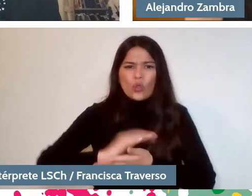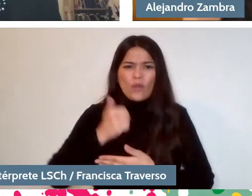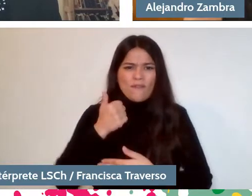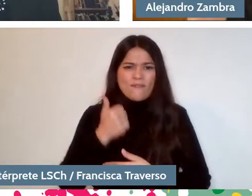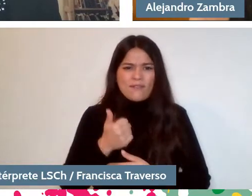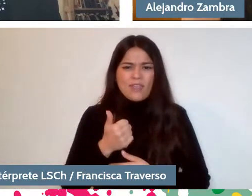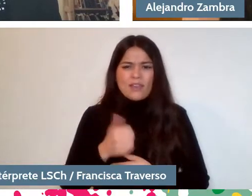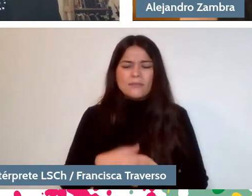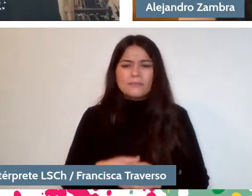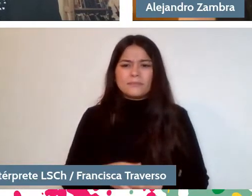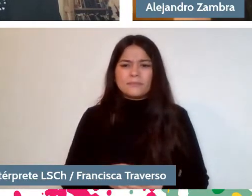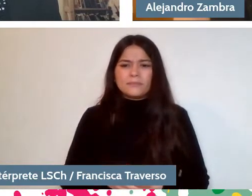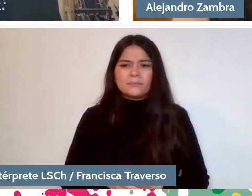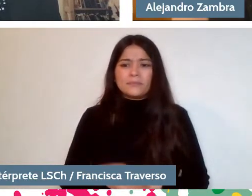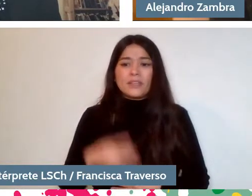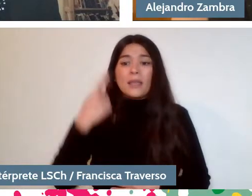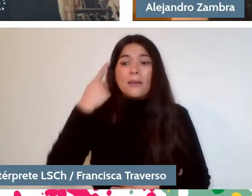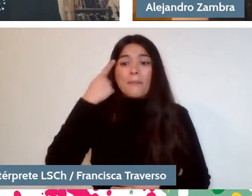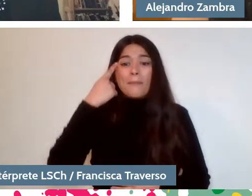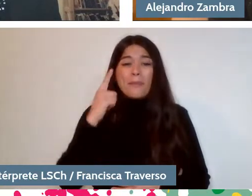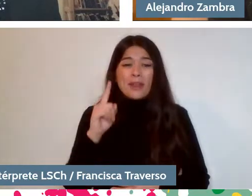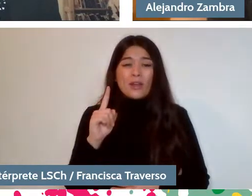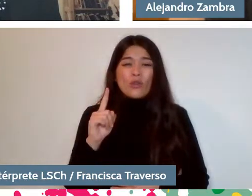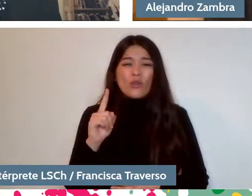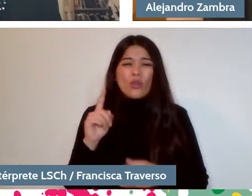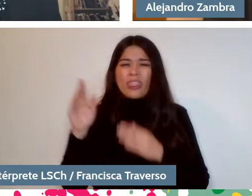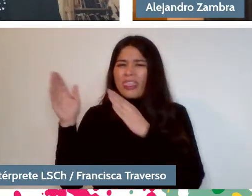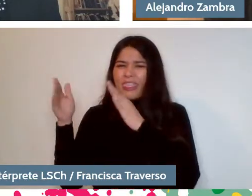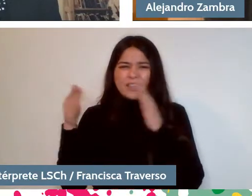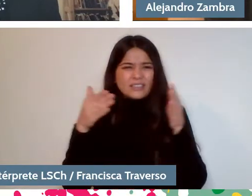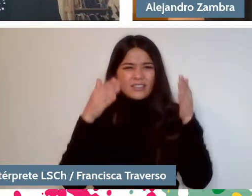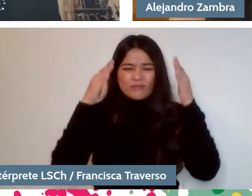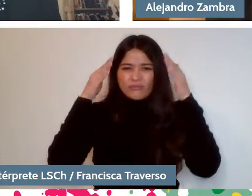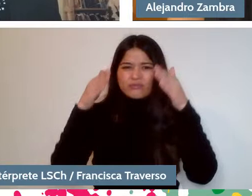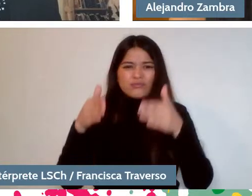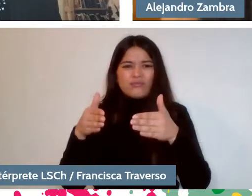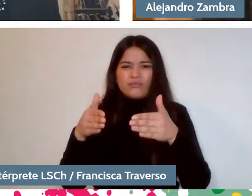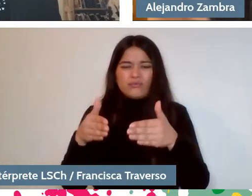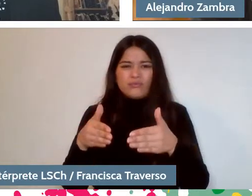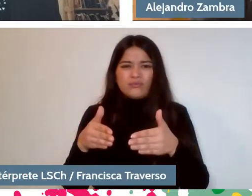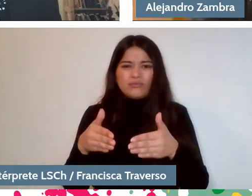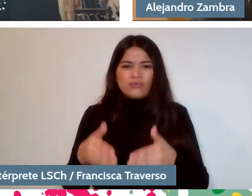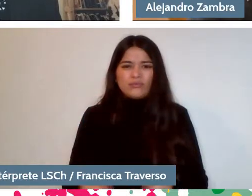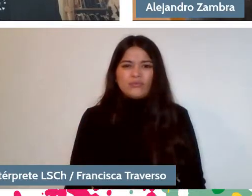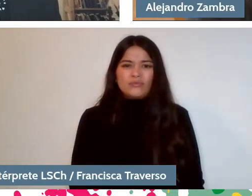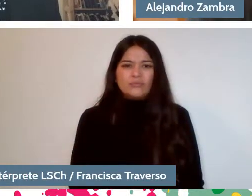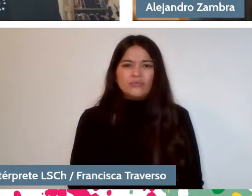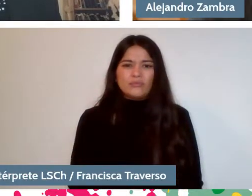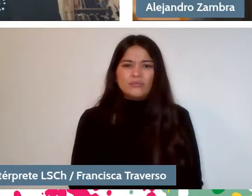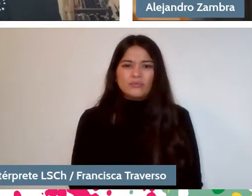But it does seem to me that they blur because they almost always point to the merely referential.